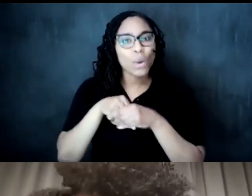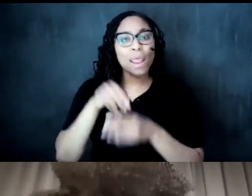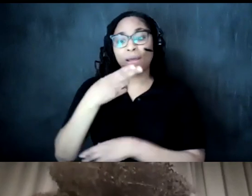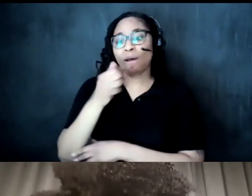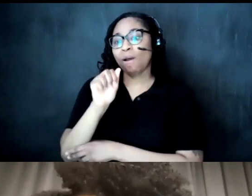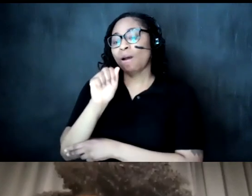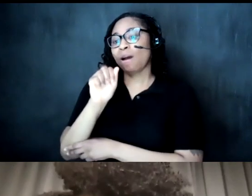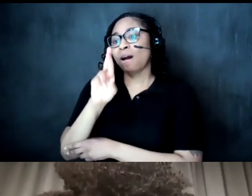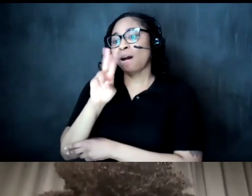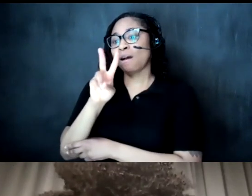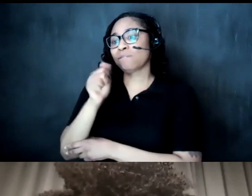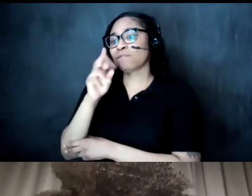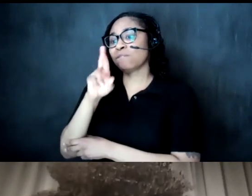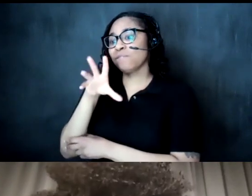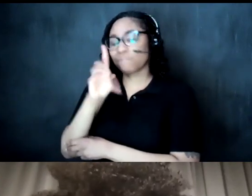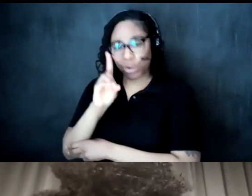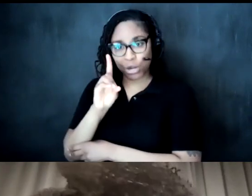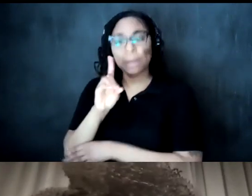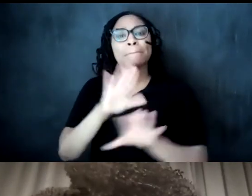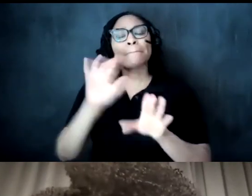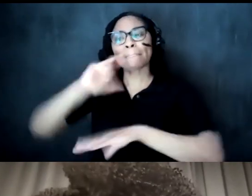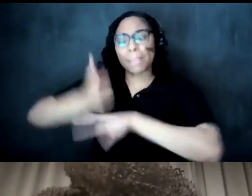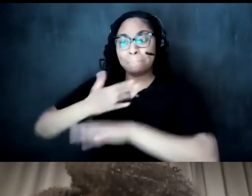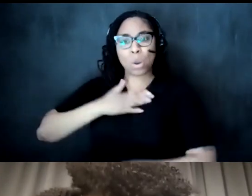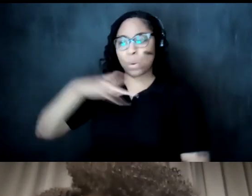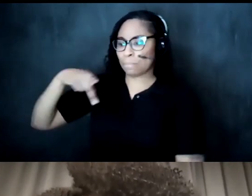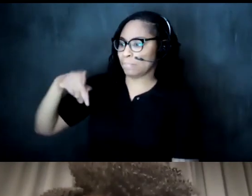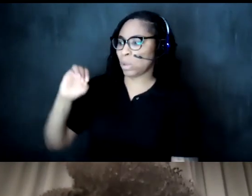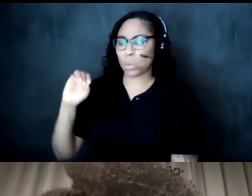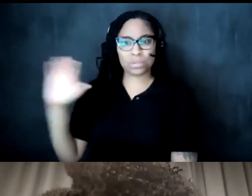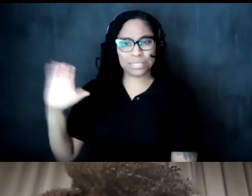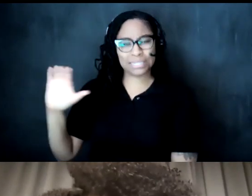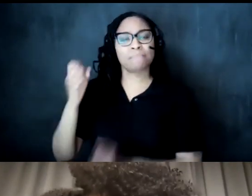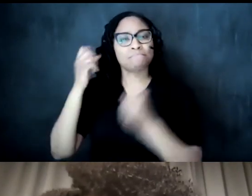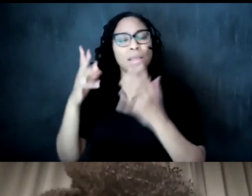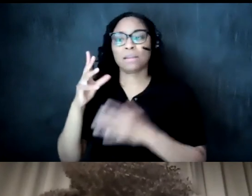own uh bipoc gallery i've noticed a lot of african diaspora artists getting more breaks